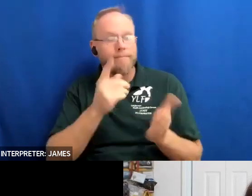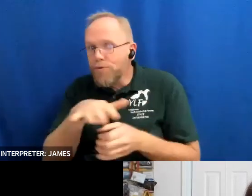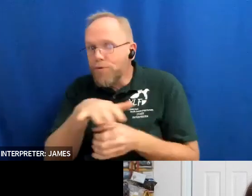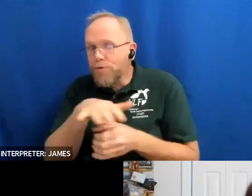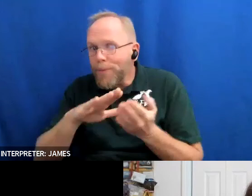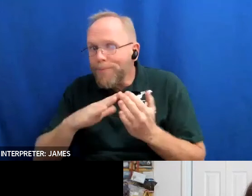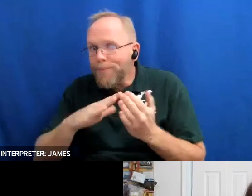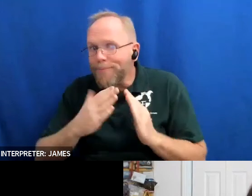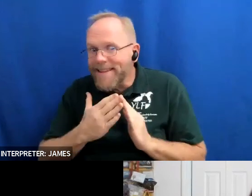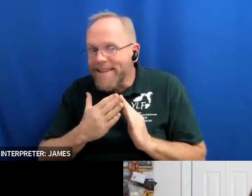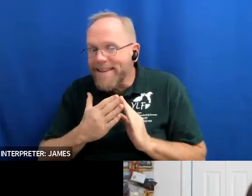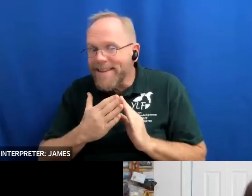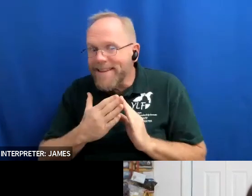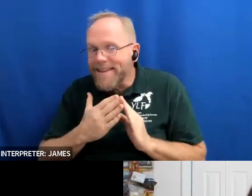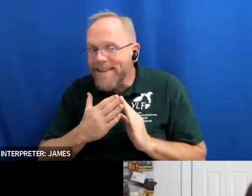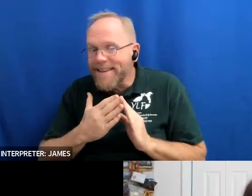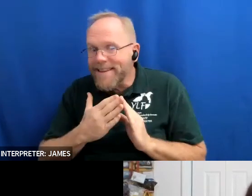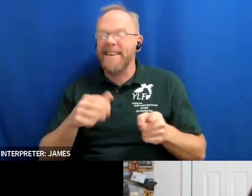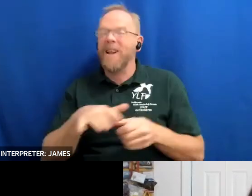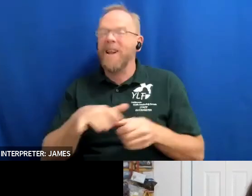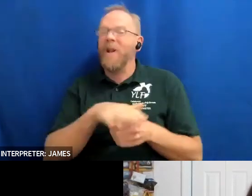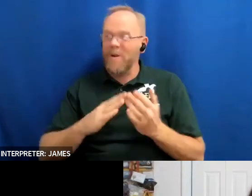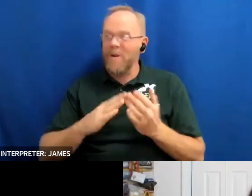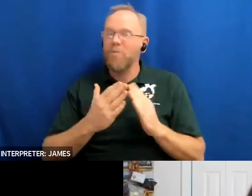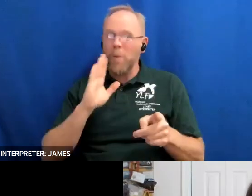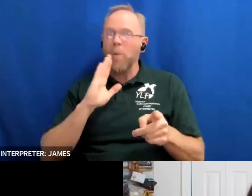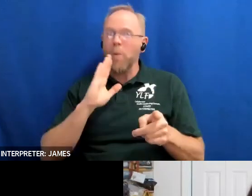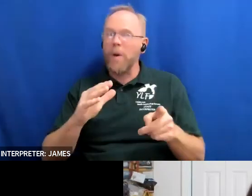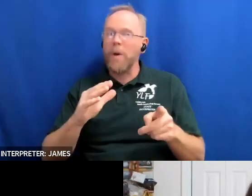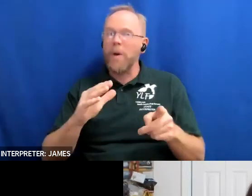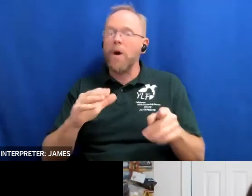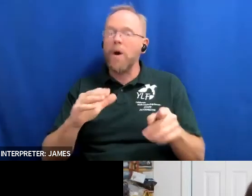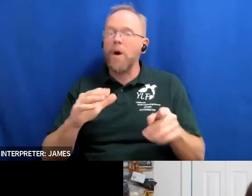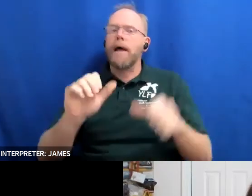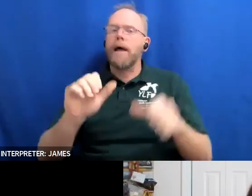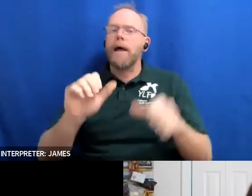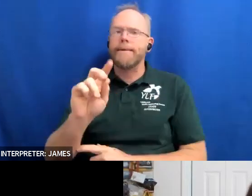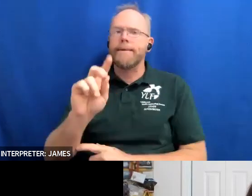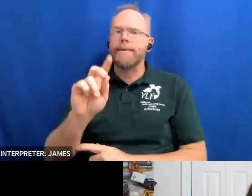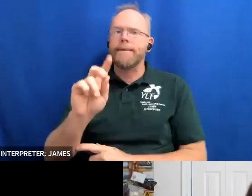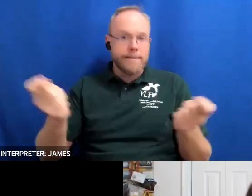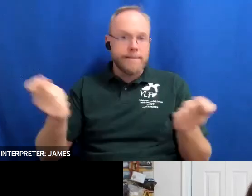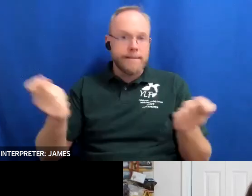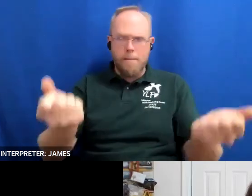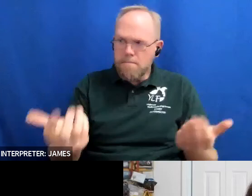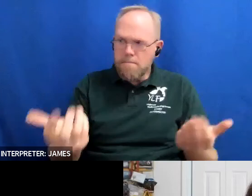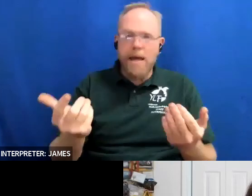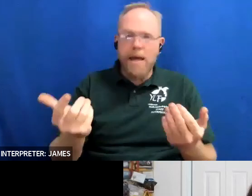are having um an ada celebration i know a lot of local communities are celebrating that if you have